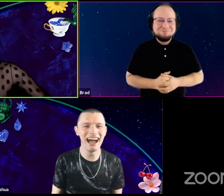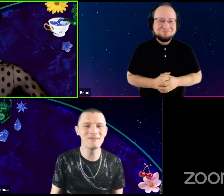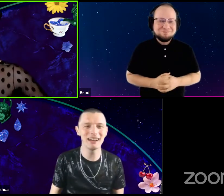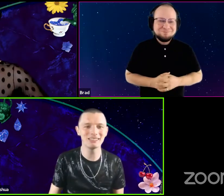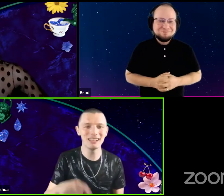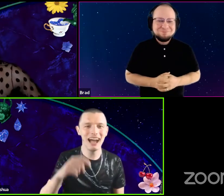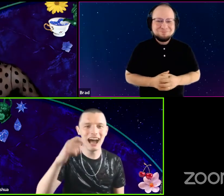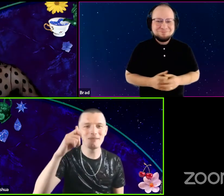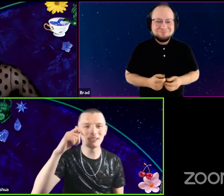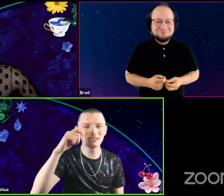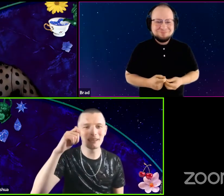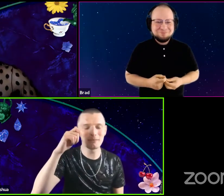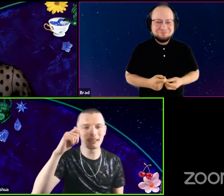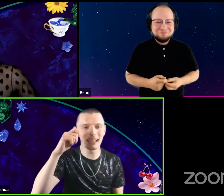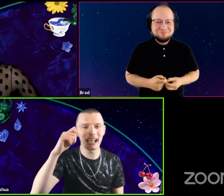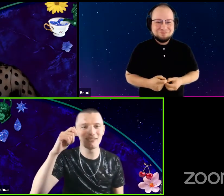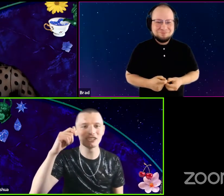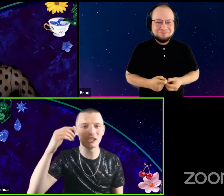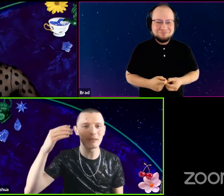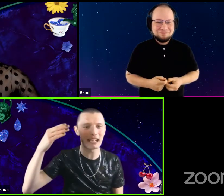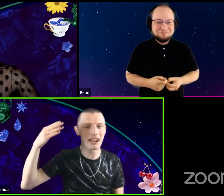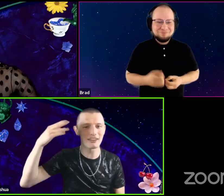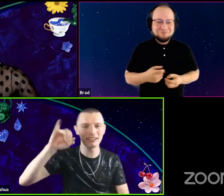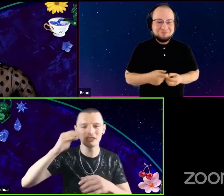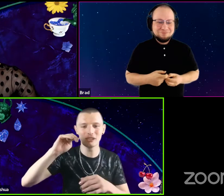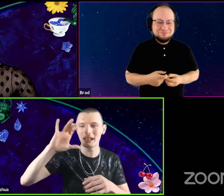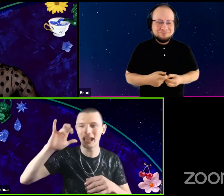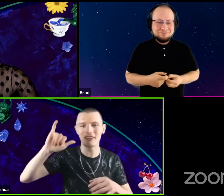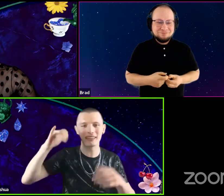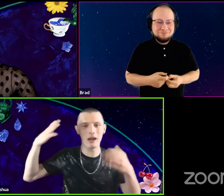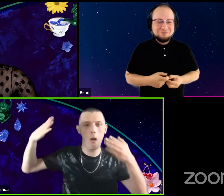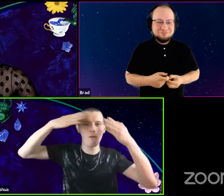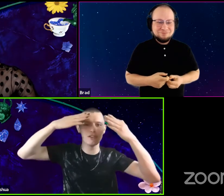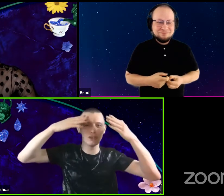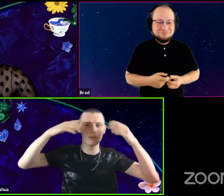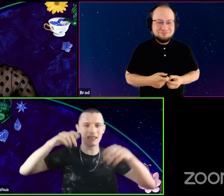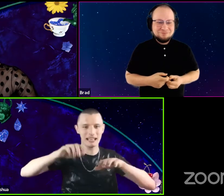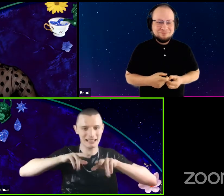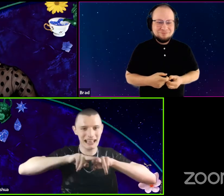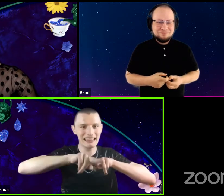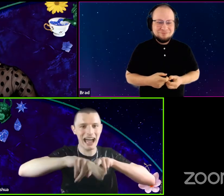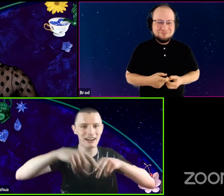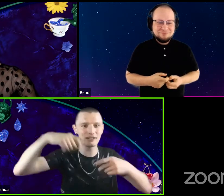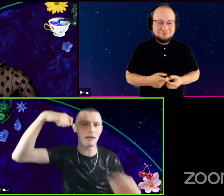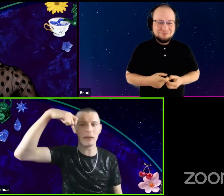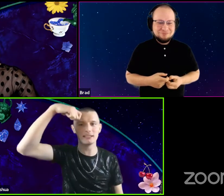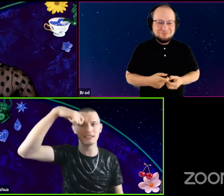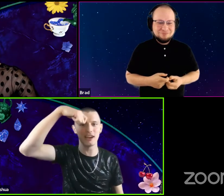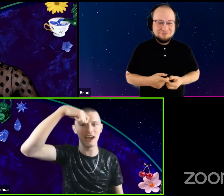I imagined, I imagined they'd be like having Jim Carrey, Jim Carrey, like over you with like his like ladder, like painting your eyebrows